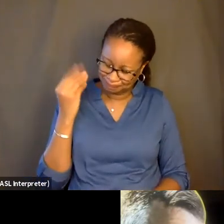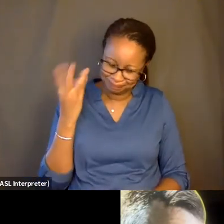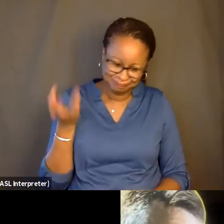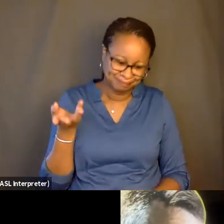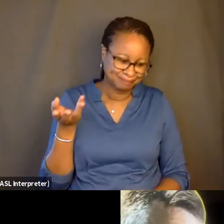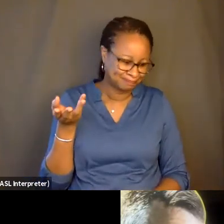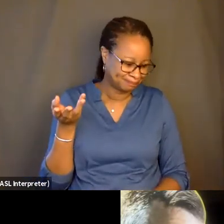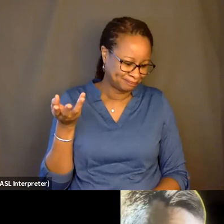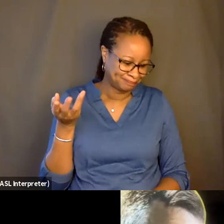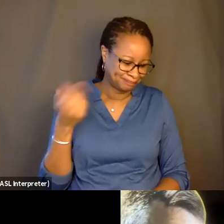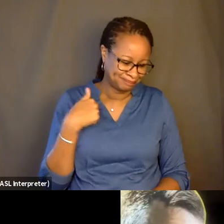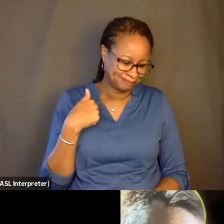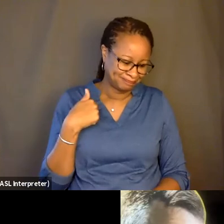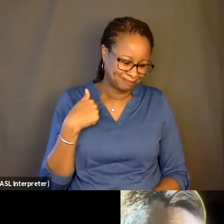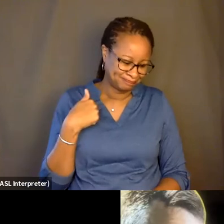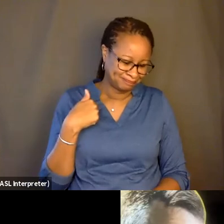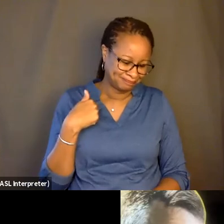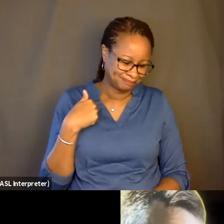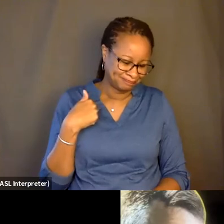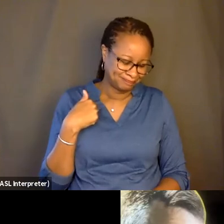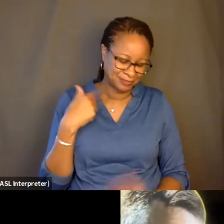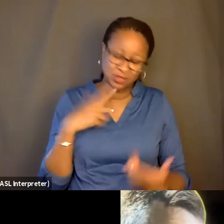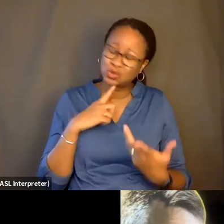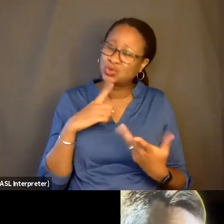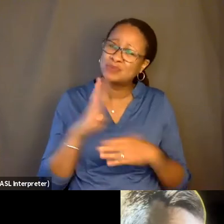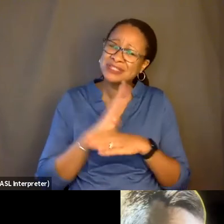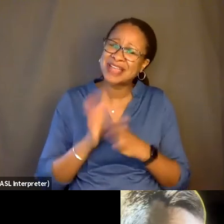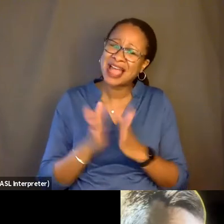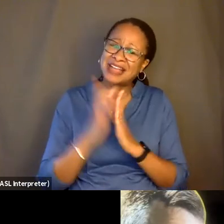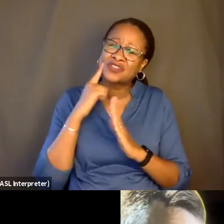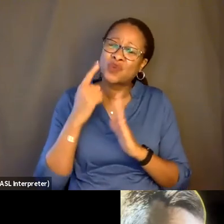I was going to, like, sort of ask for cinema's help.